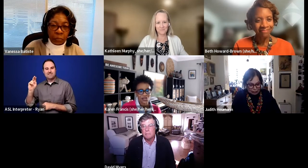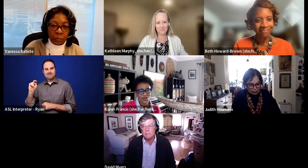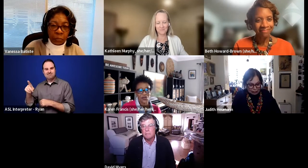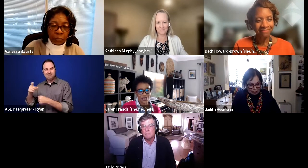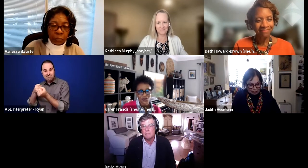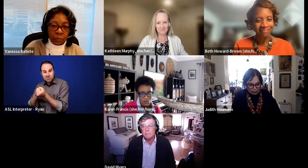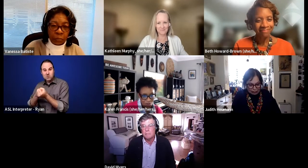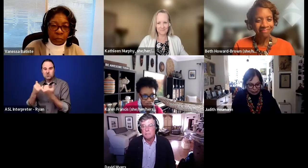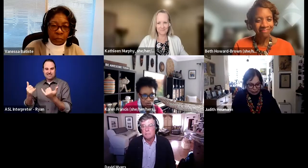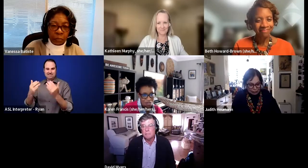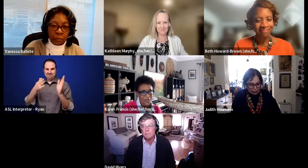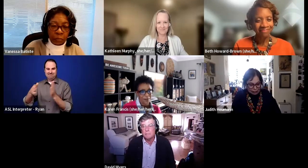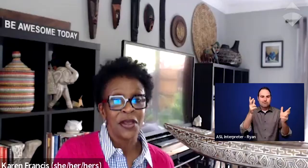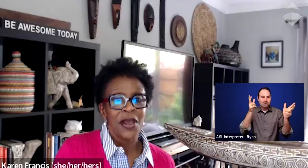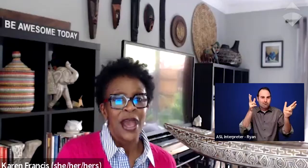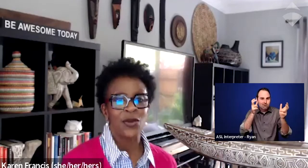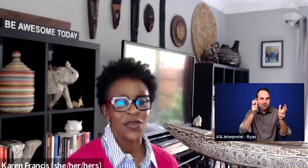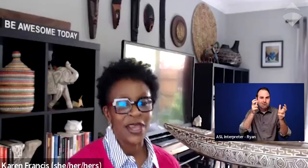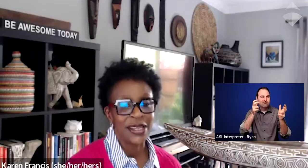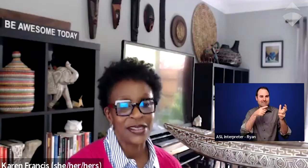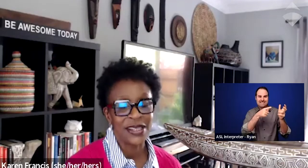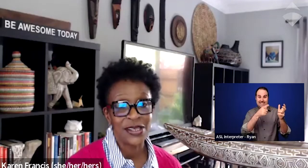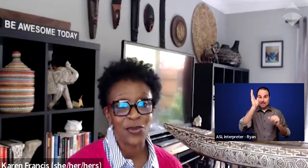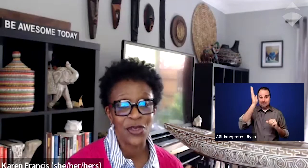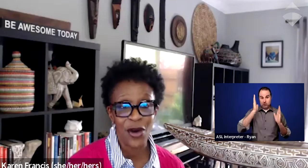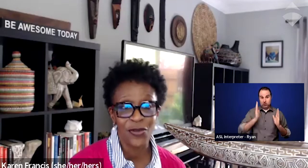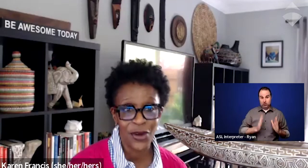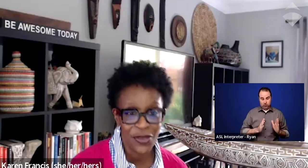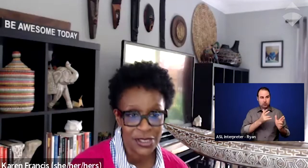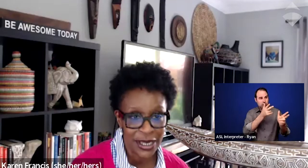So thank you so much Tracy. And with that I'll say without further delay,